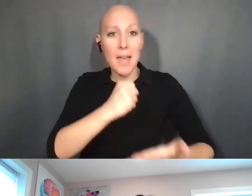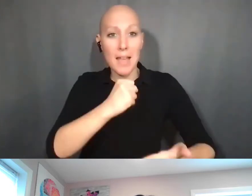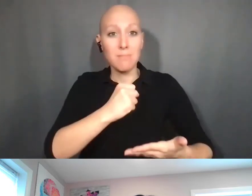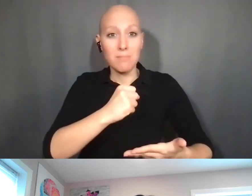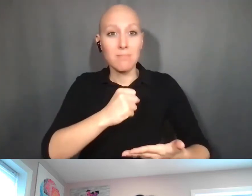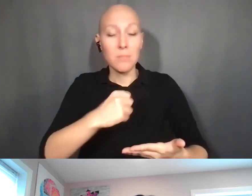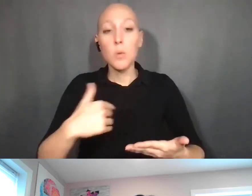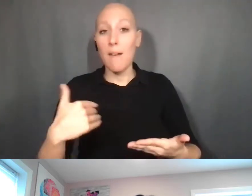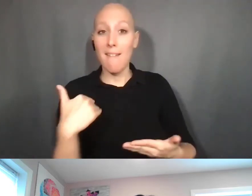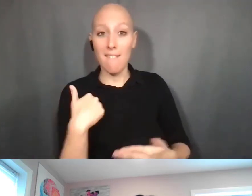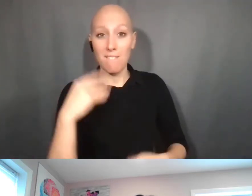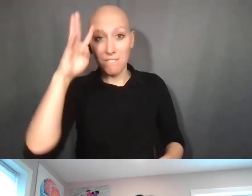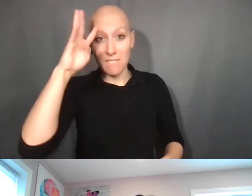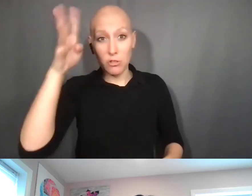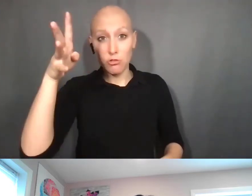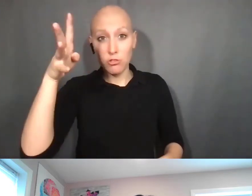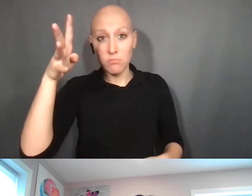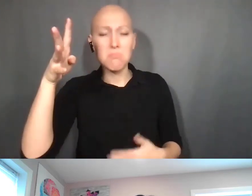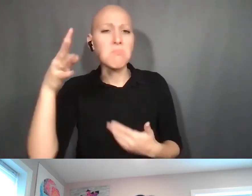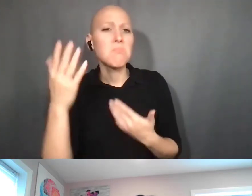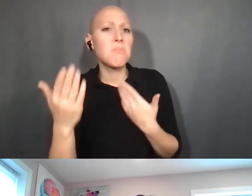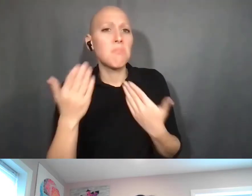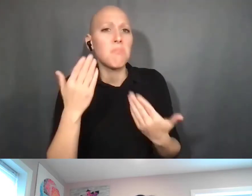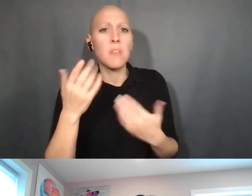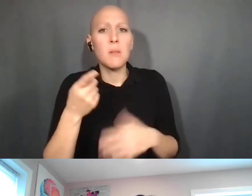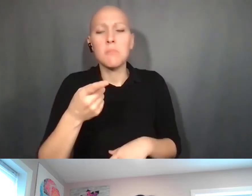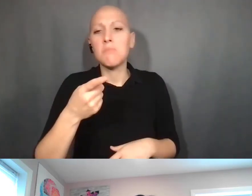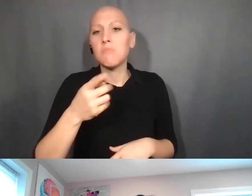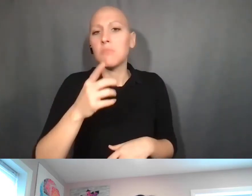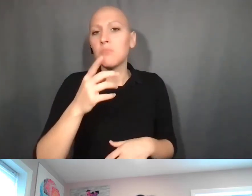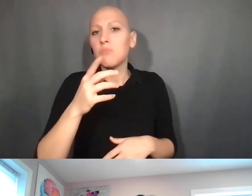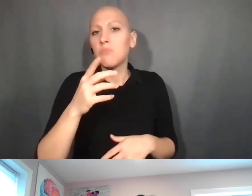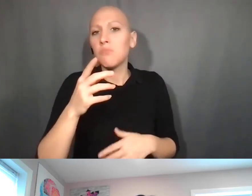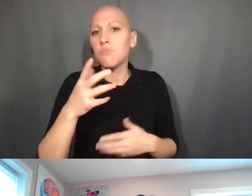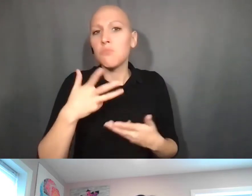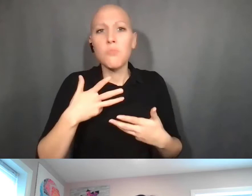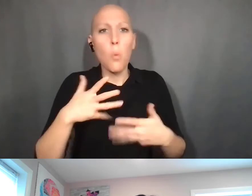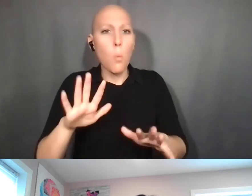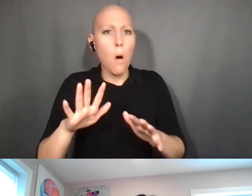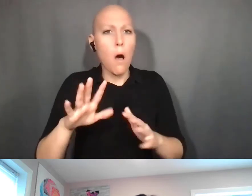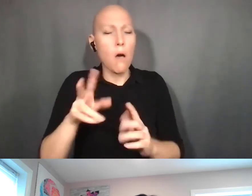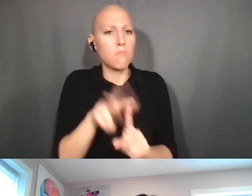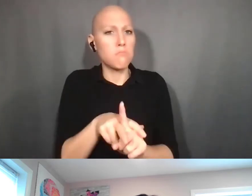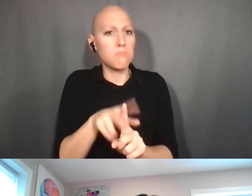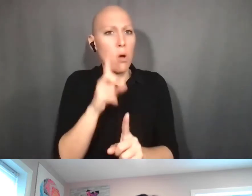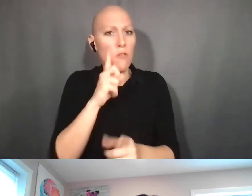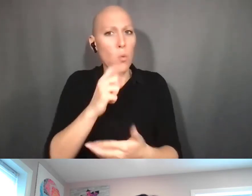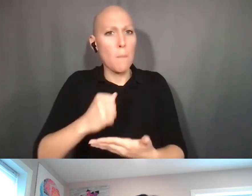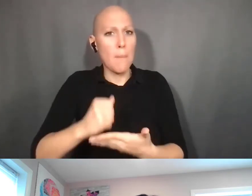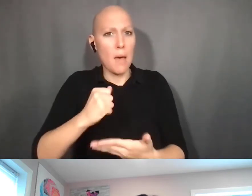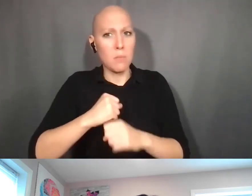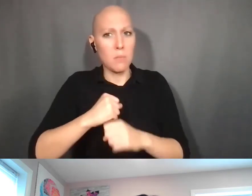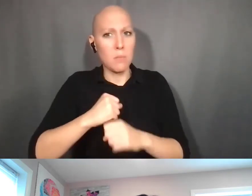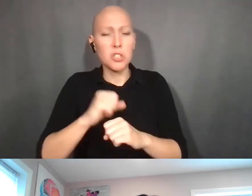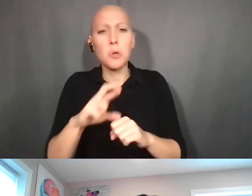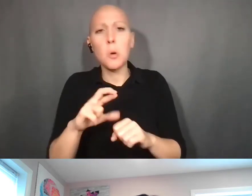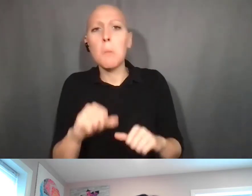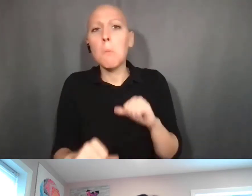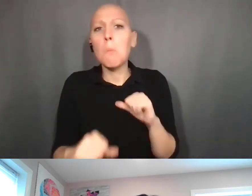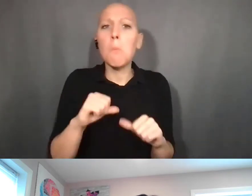and you may never even wish to file for patent protection, or you're not sure whether you're going to file for patent protection,